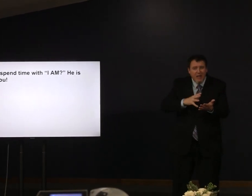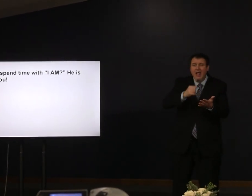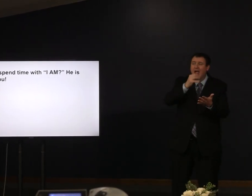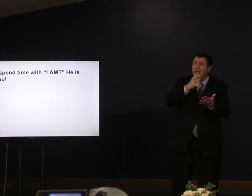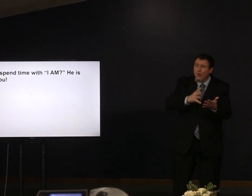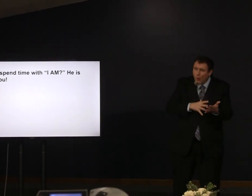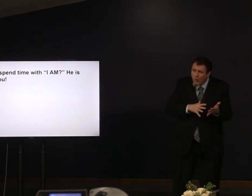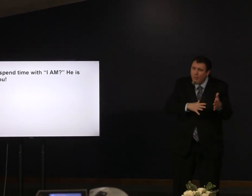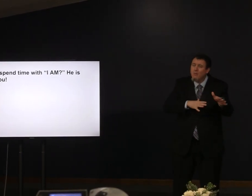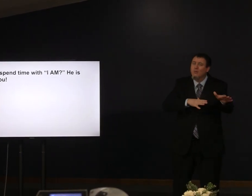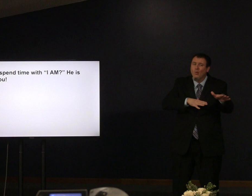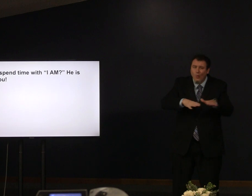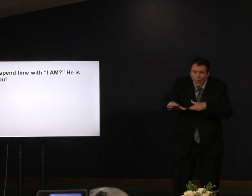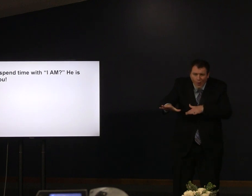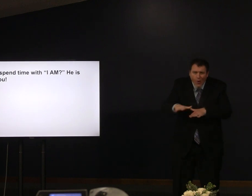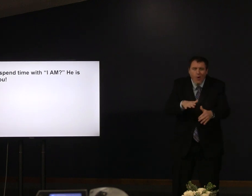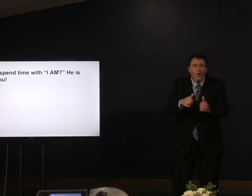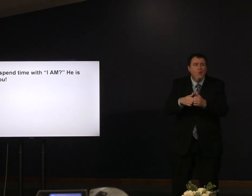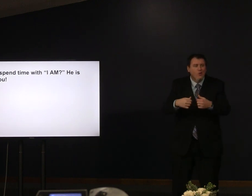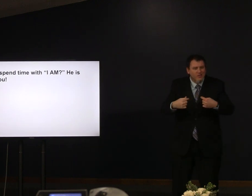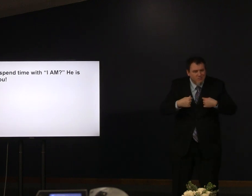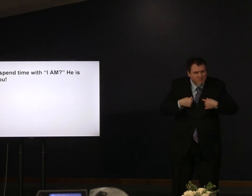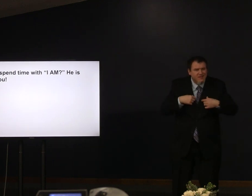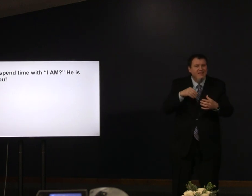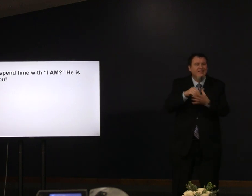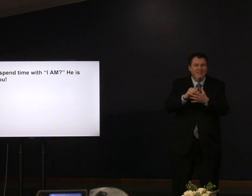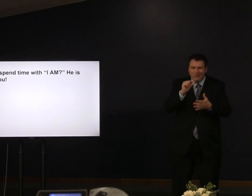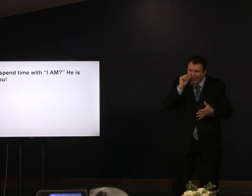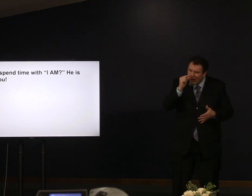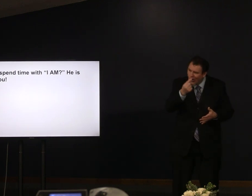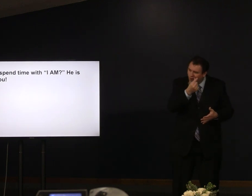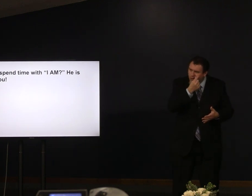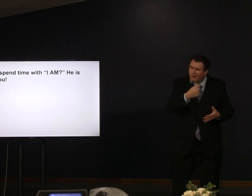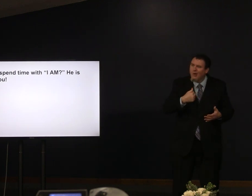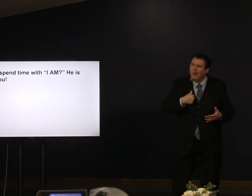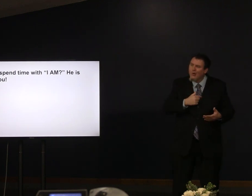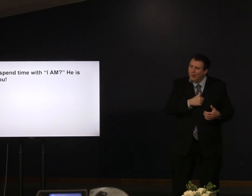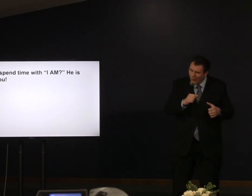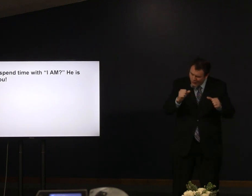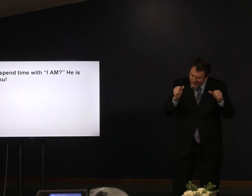God had designed Adam and they walked and said walk with me in the garden